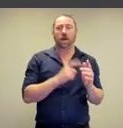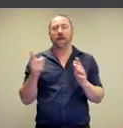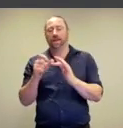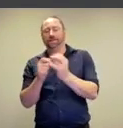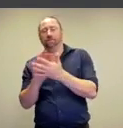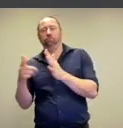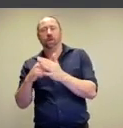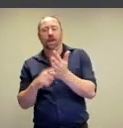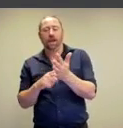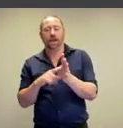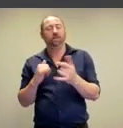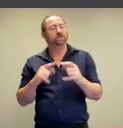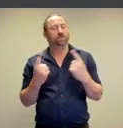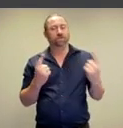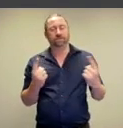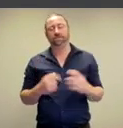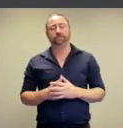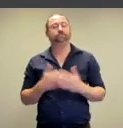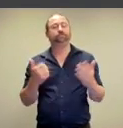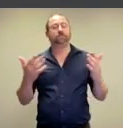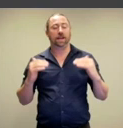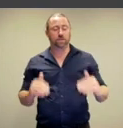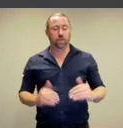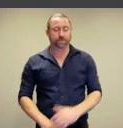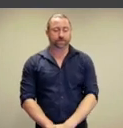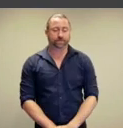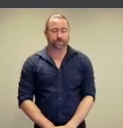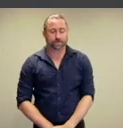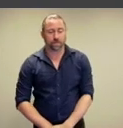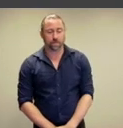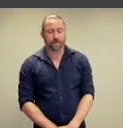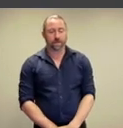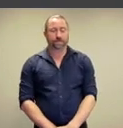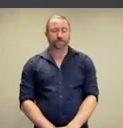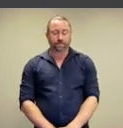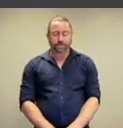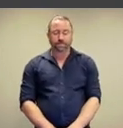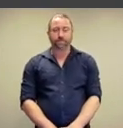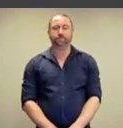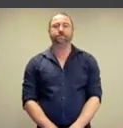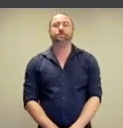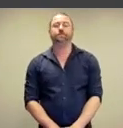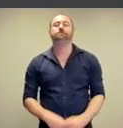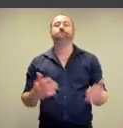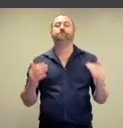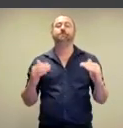Eleanor Antin and the Deborah Kelly. Alright, let's move on.